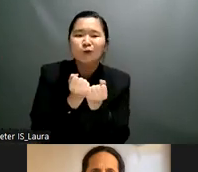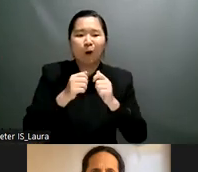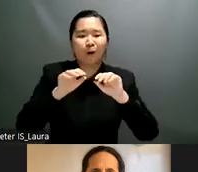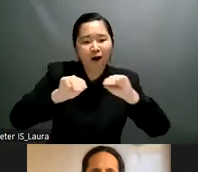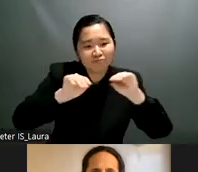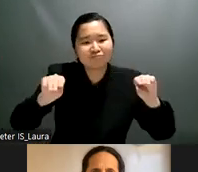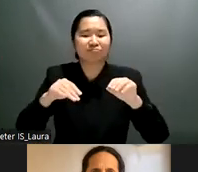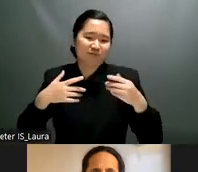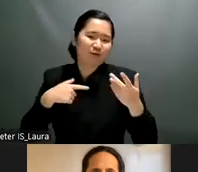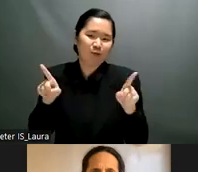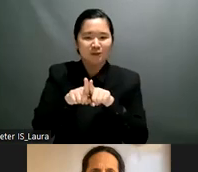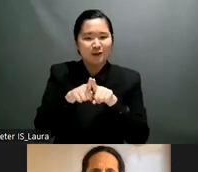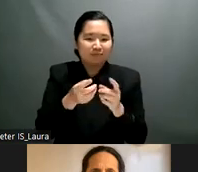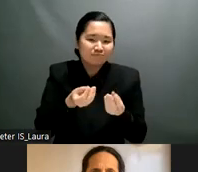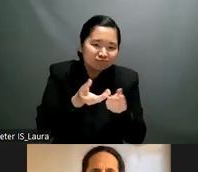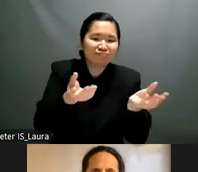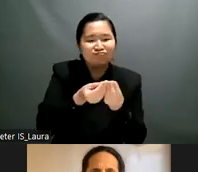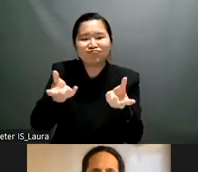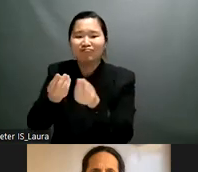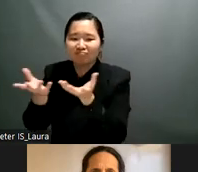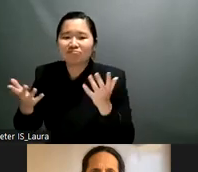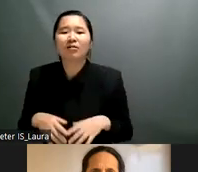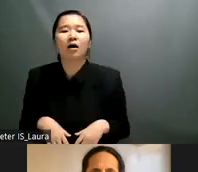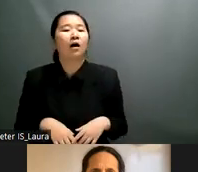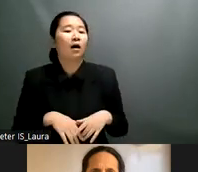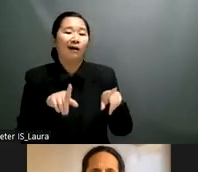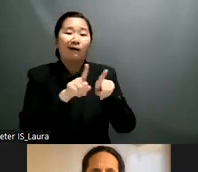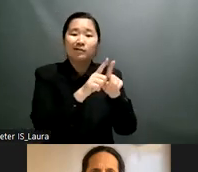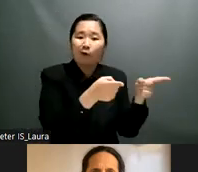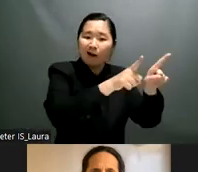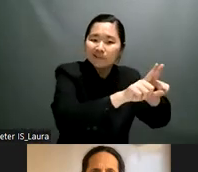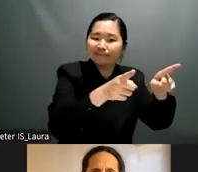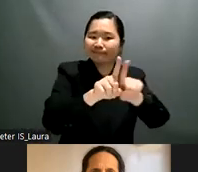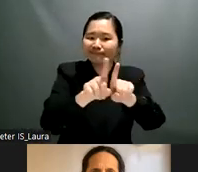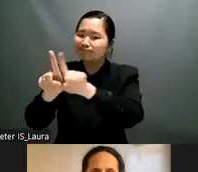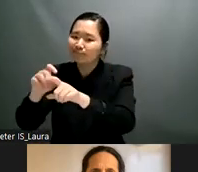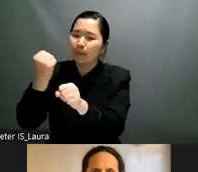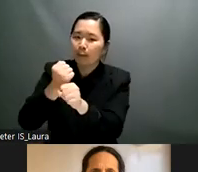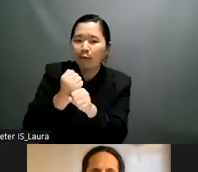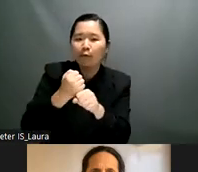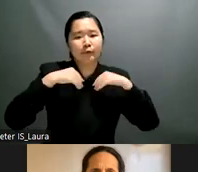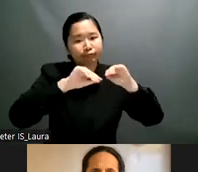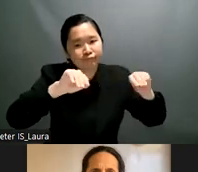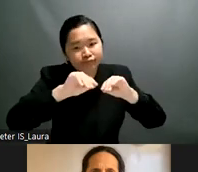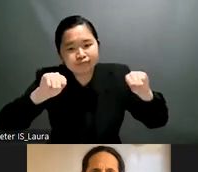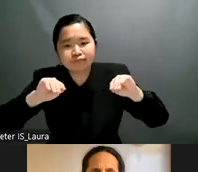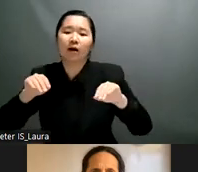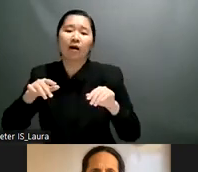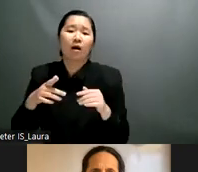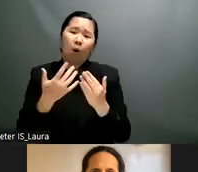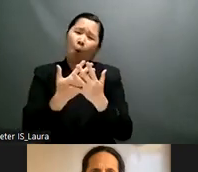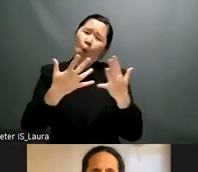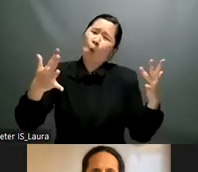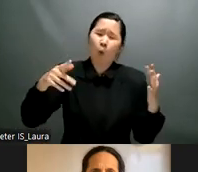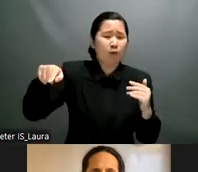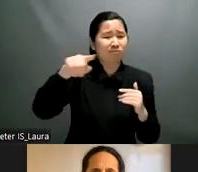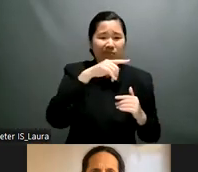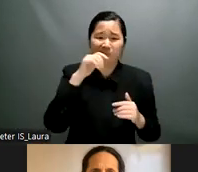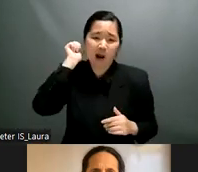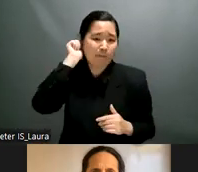uh try to propose in lucifrida is to give a look with perspective of uh